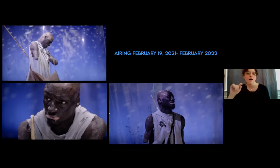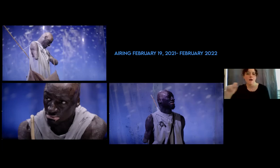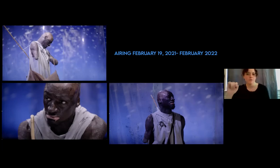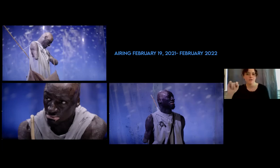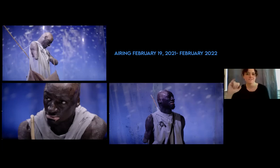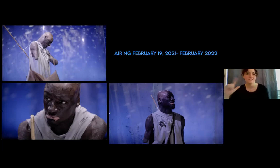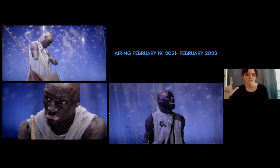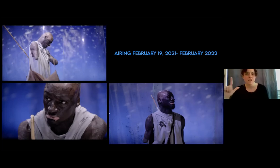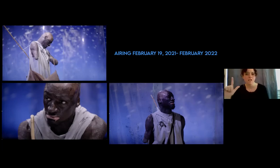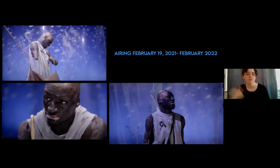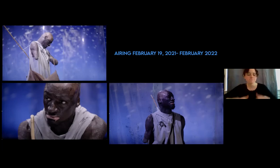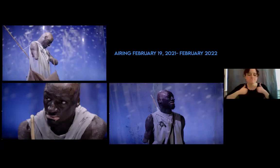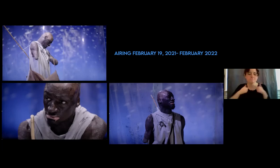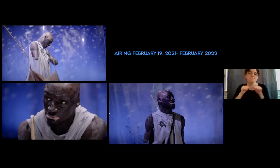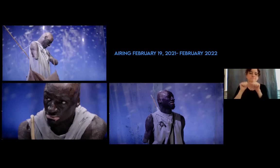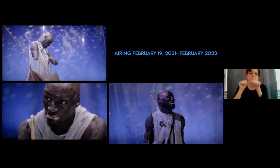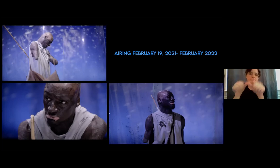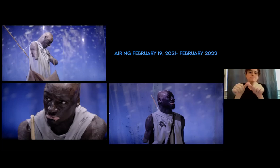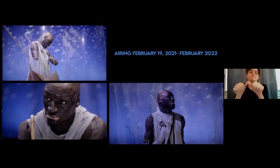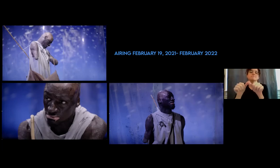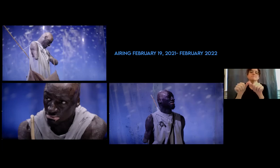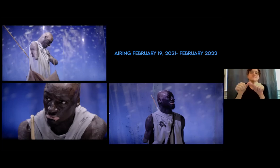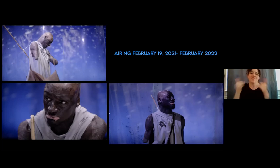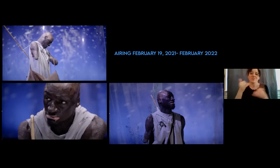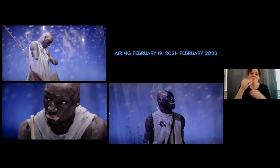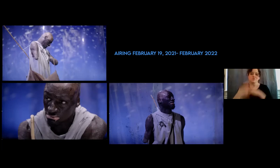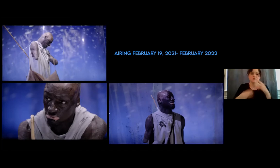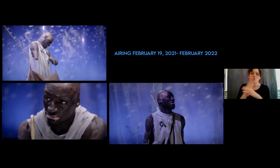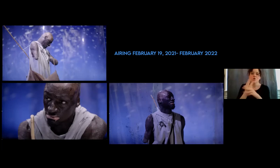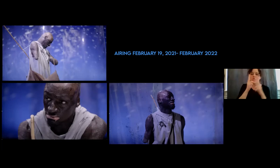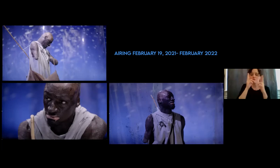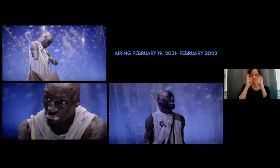to them, and particularly what happens to Medgar on this particular day, when